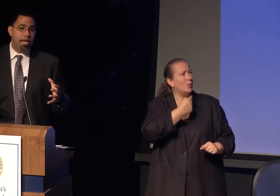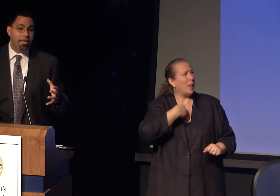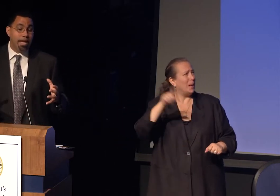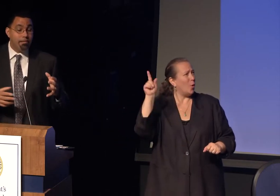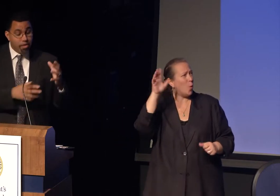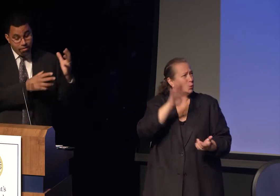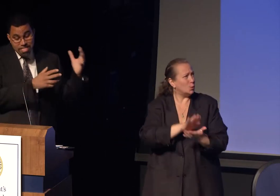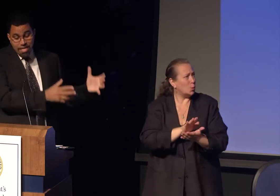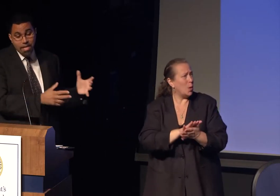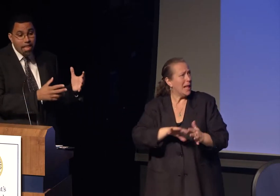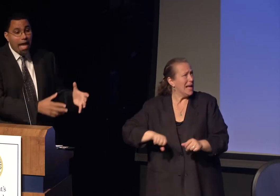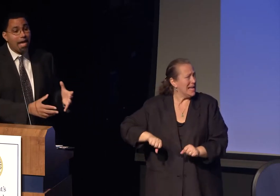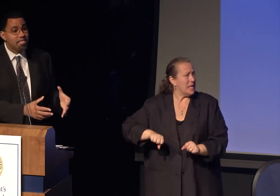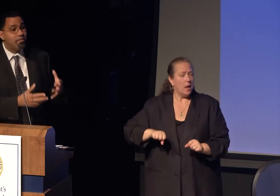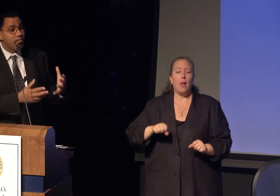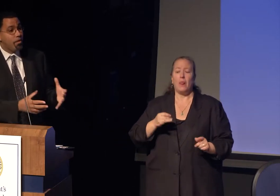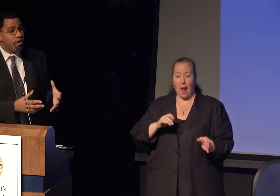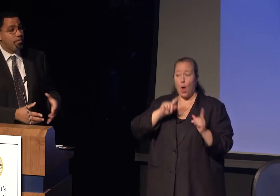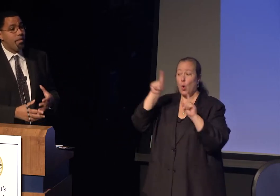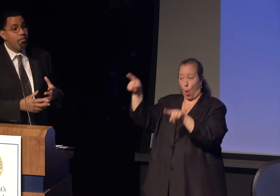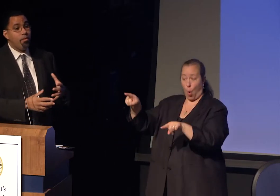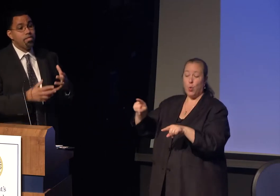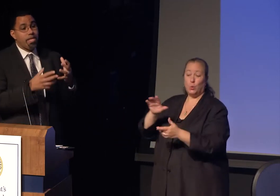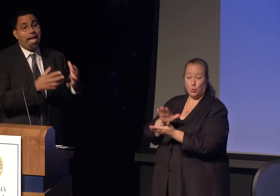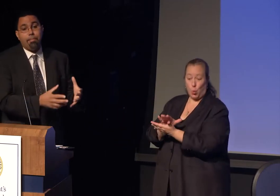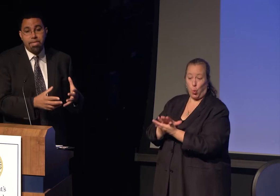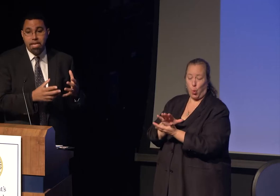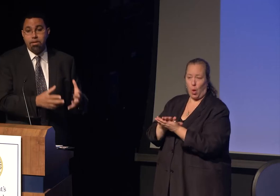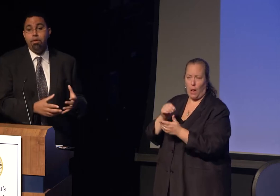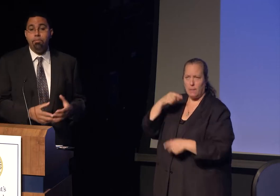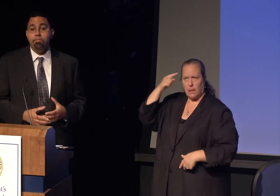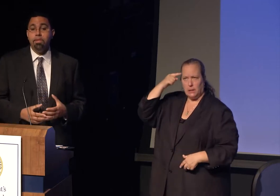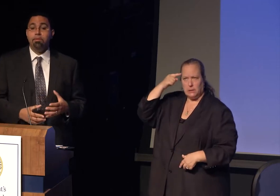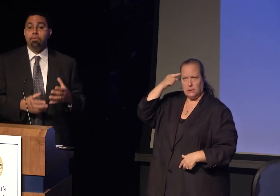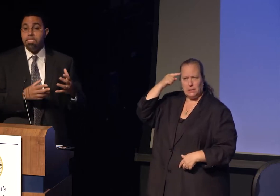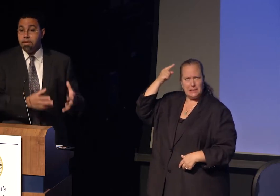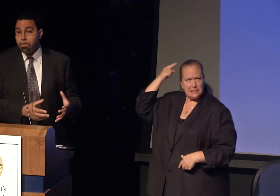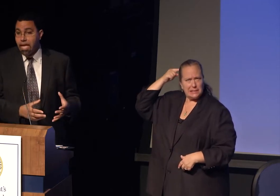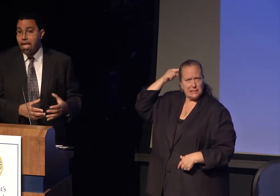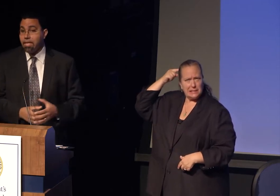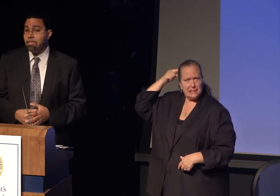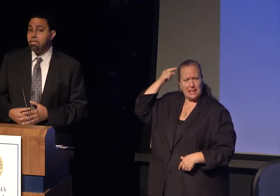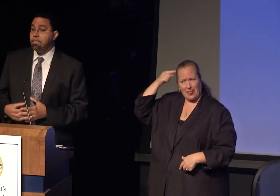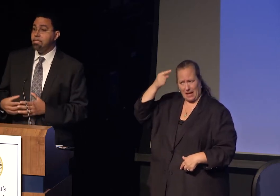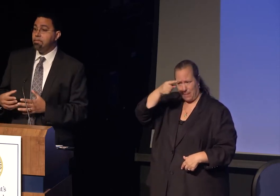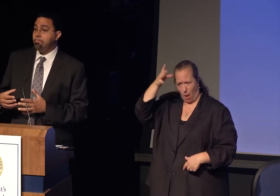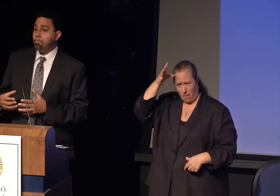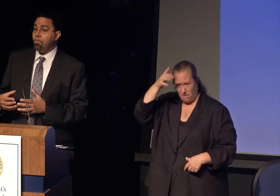When I would sit in class, I would worry about what would happen at home. Was he okay?